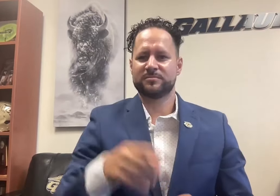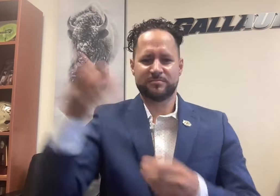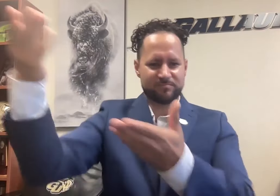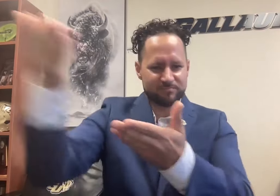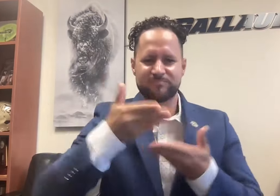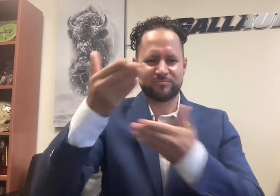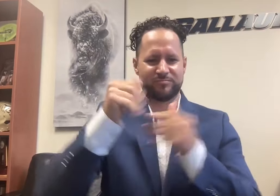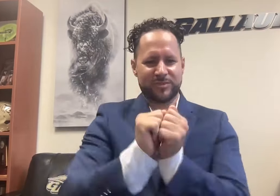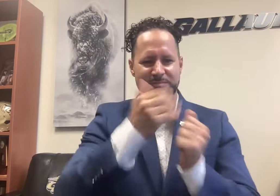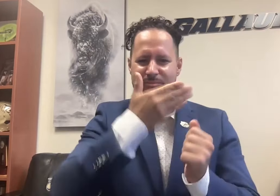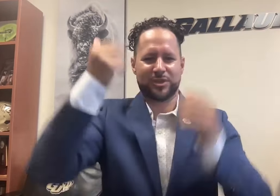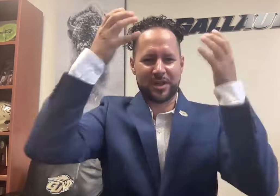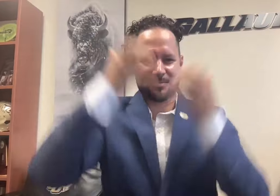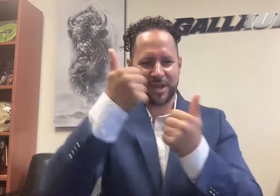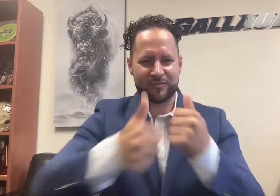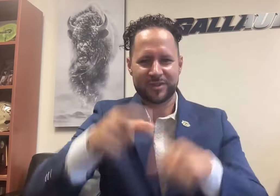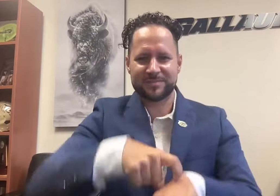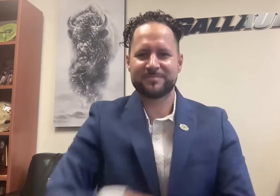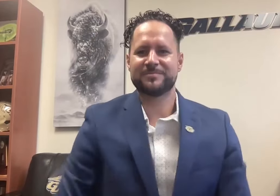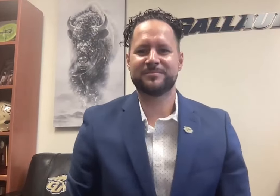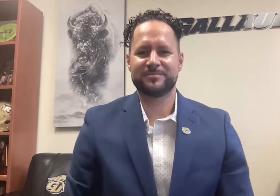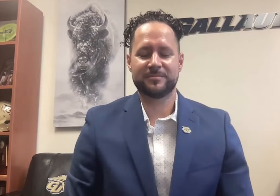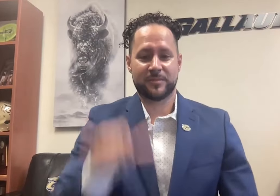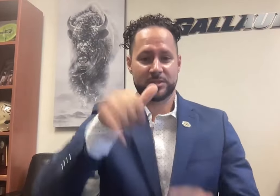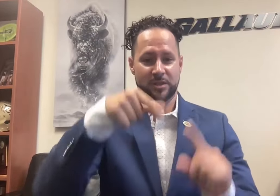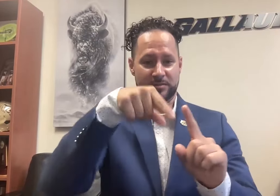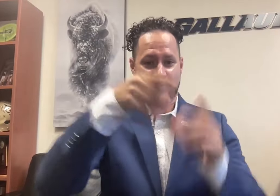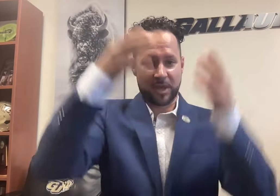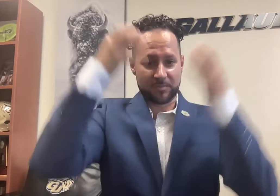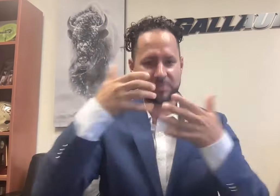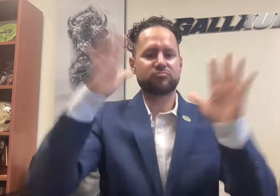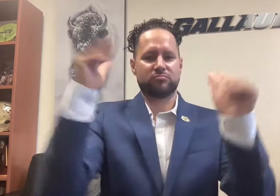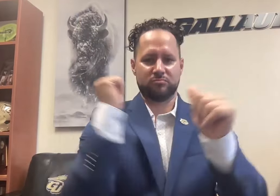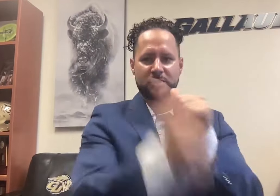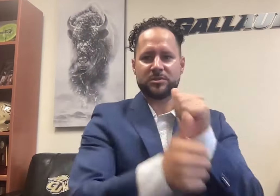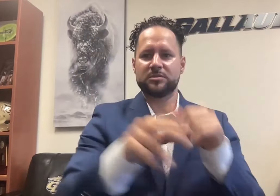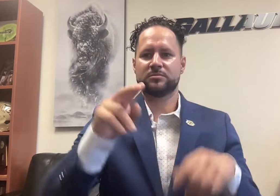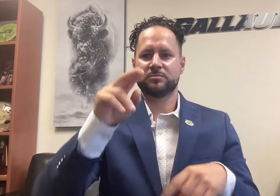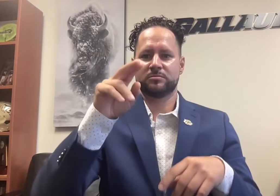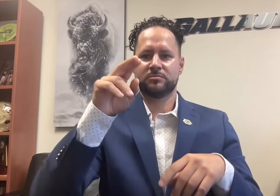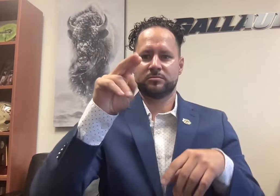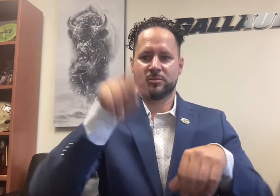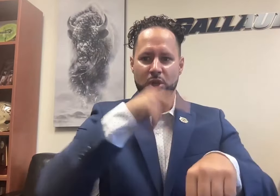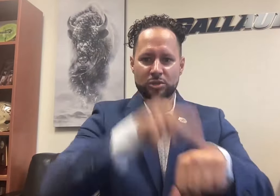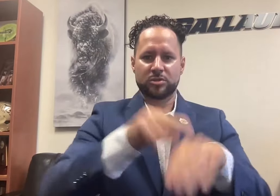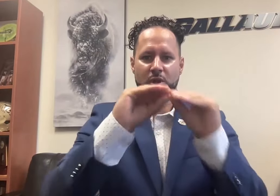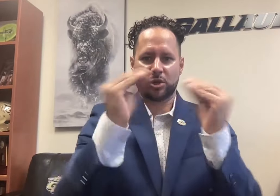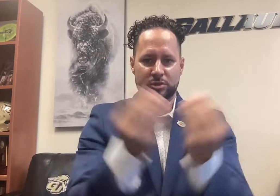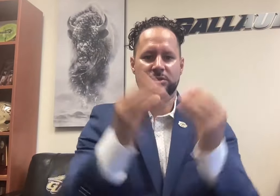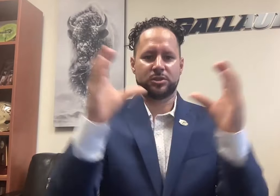They came back this summer with an even better helmet! The helmet has passed inspection by the national organization